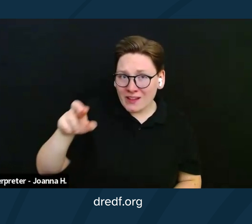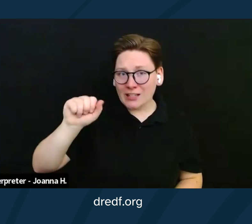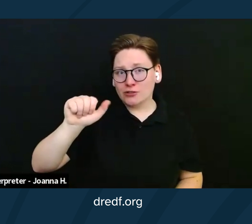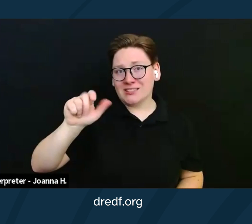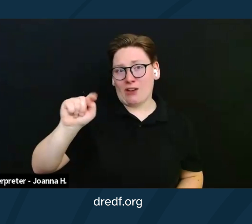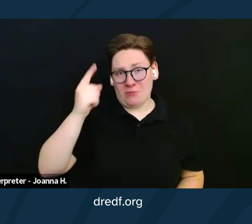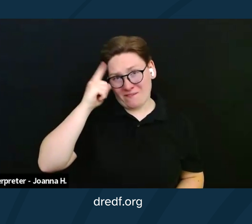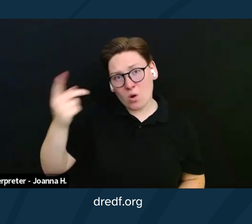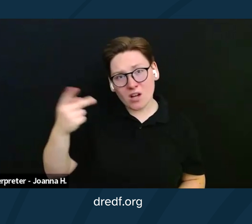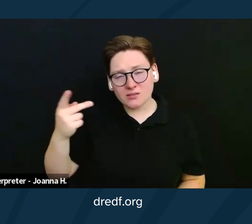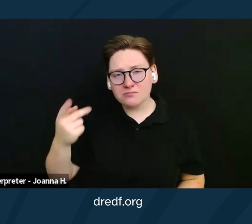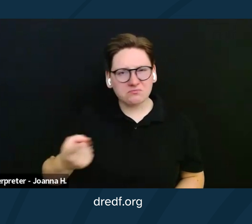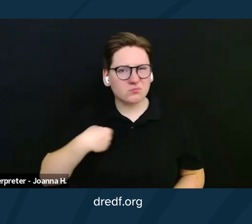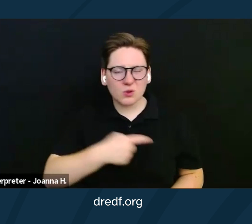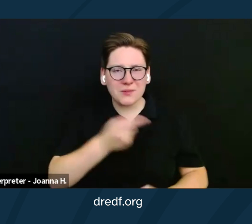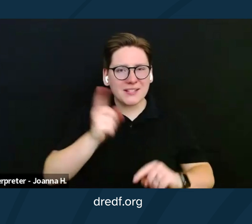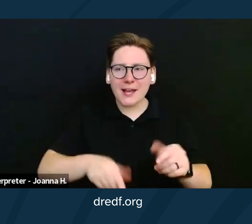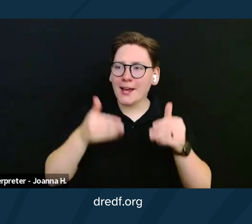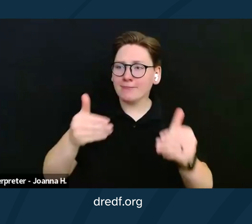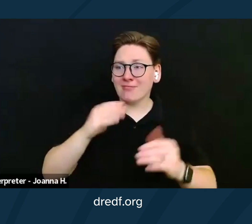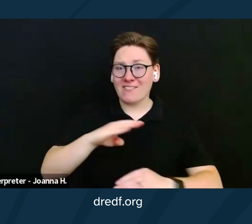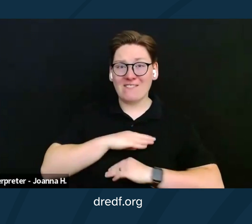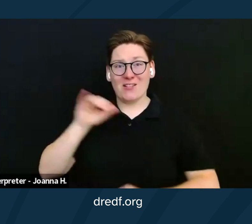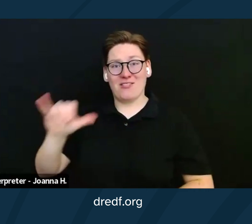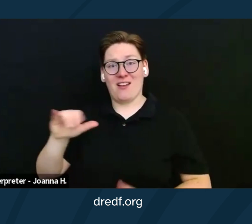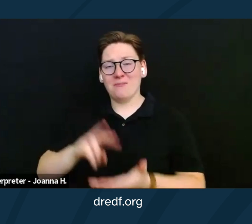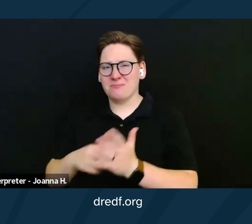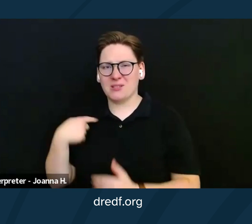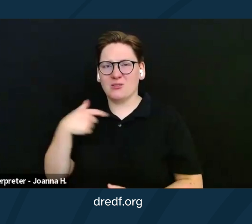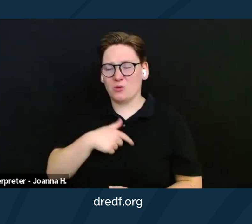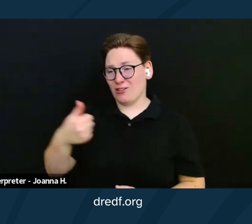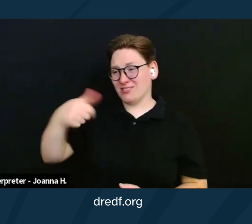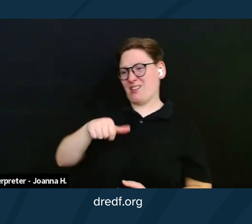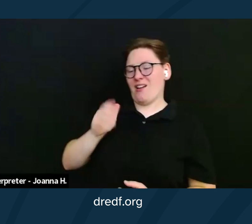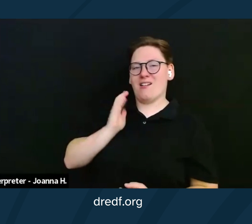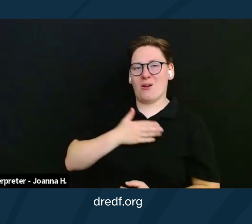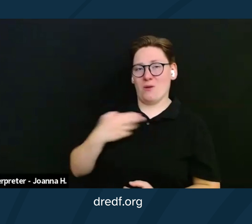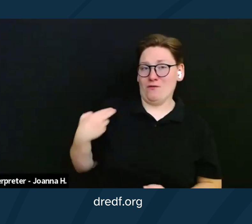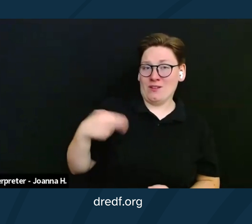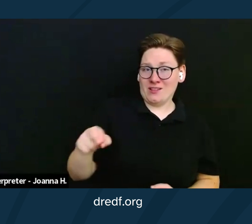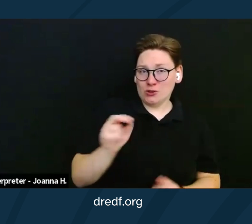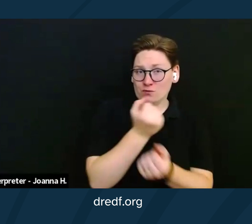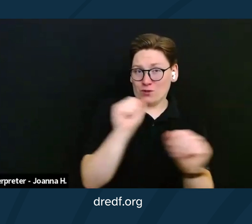We are not able to fulfill that, so we are being denied our religious freedoms as well as the right to marry.